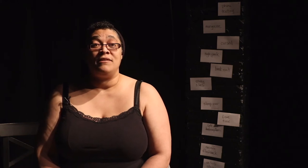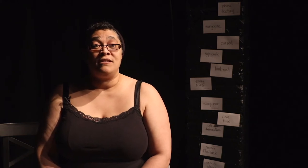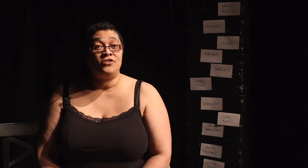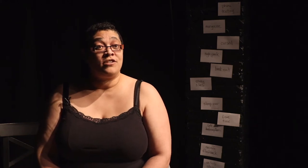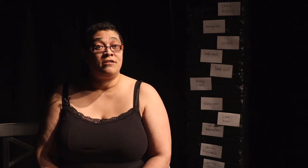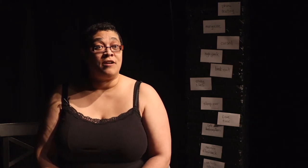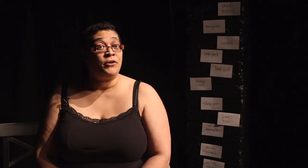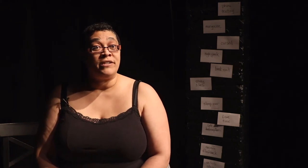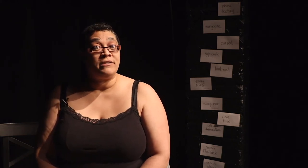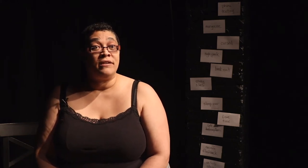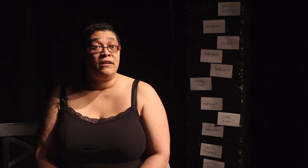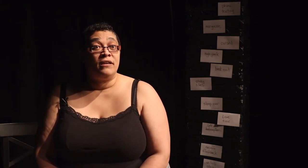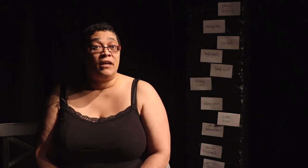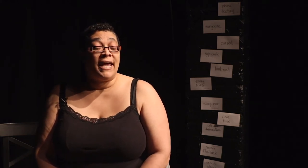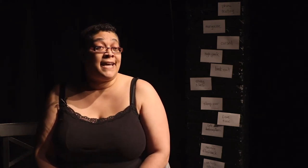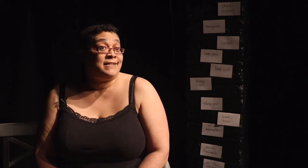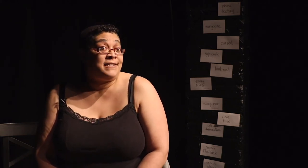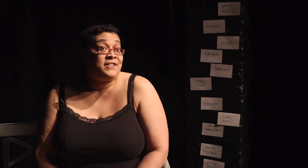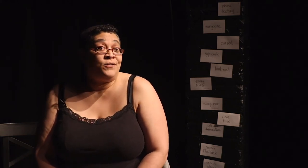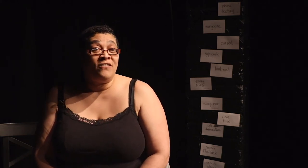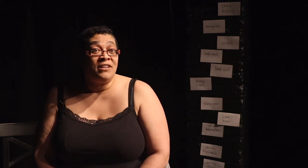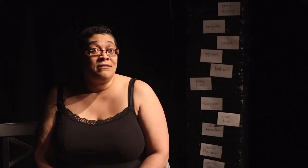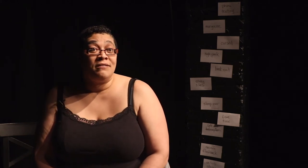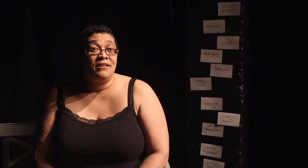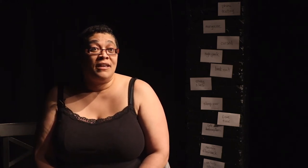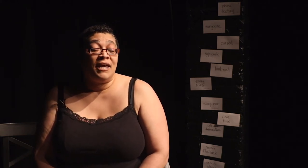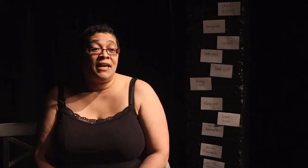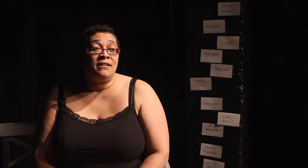it's just stubbornness and stick-to-itiveness.